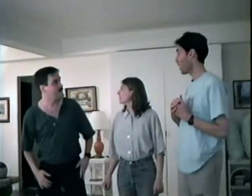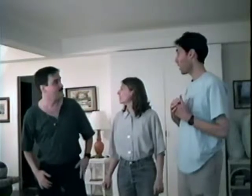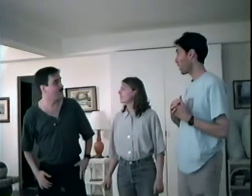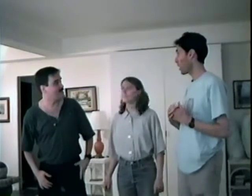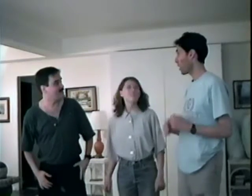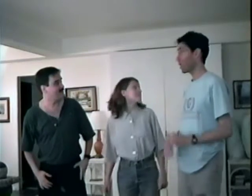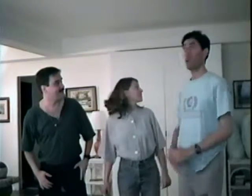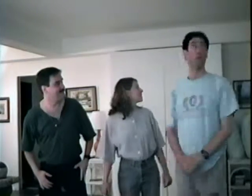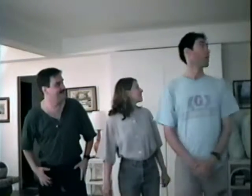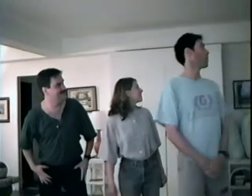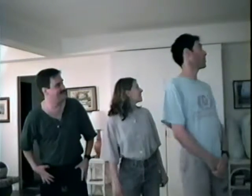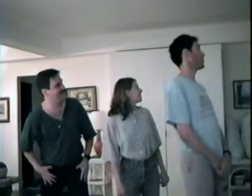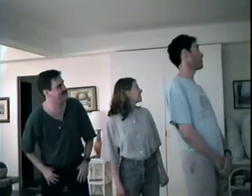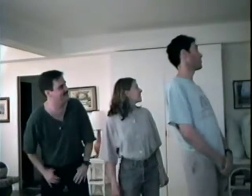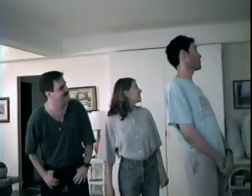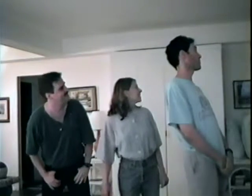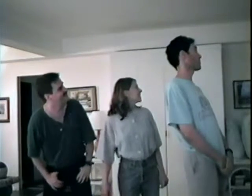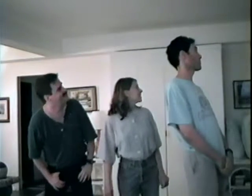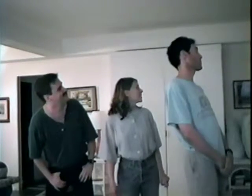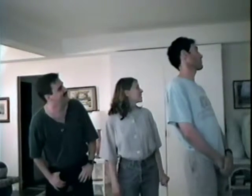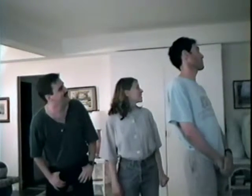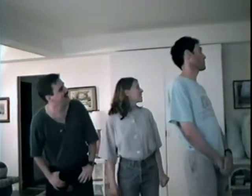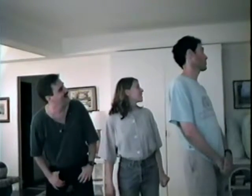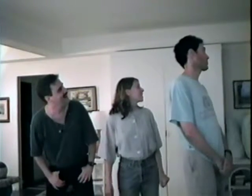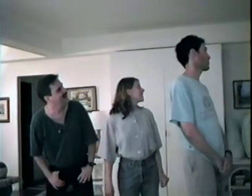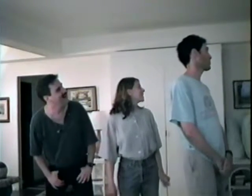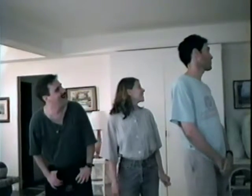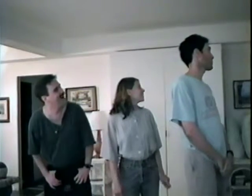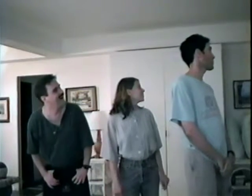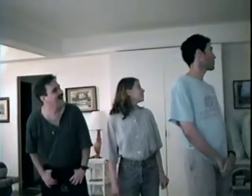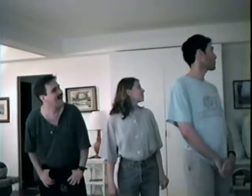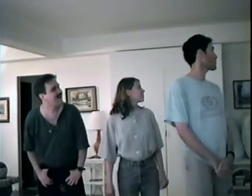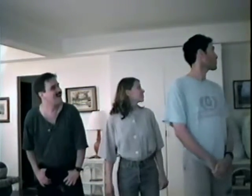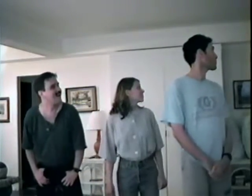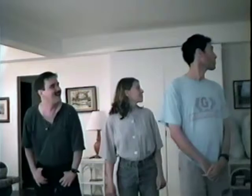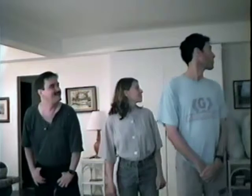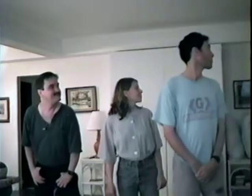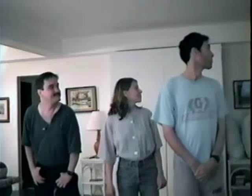. . . and up you go! Oh how sweet!